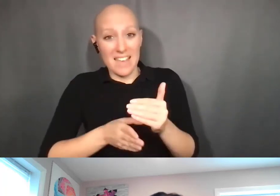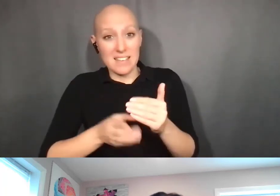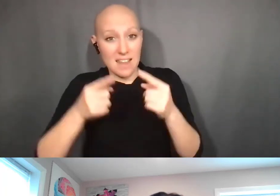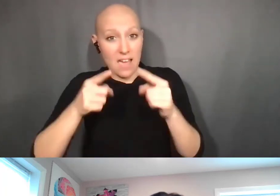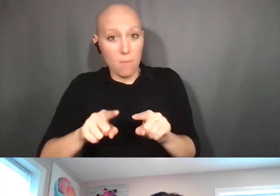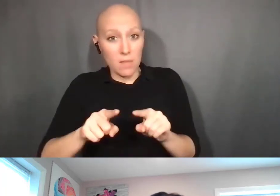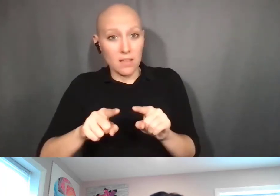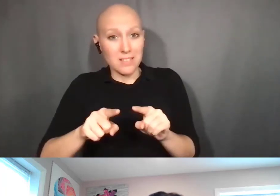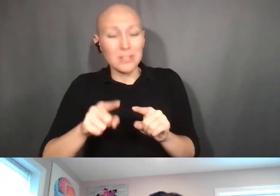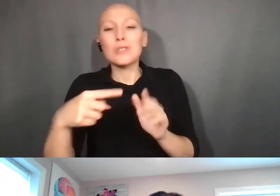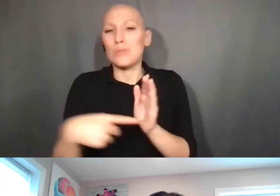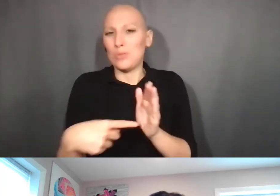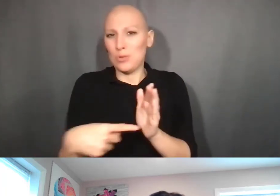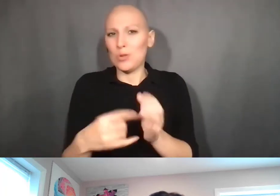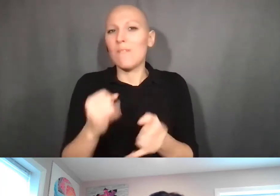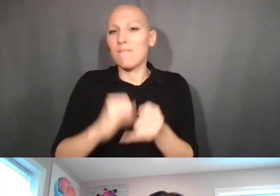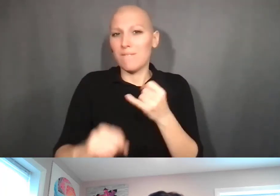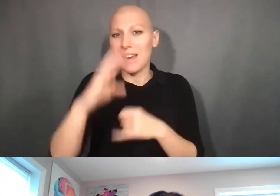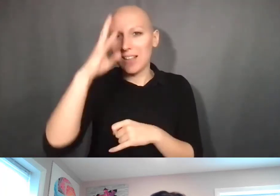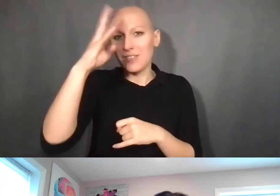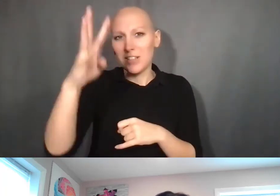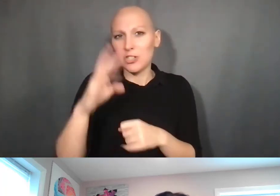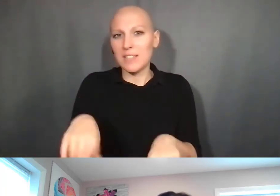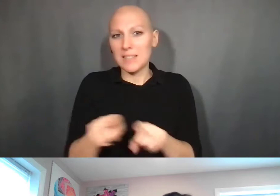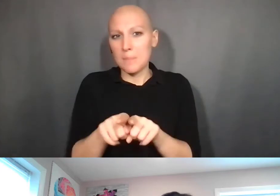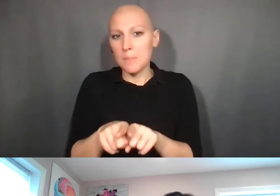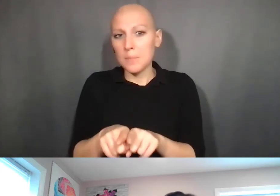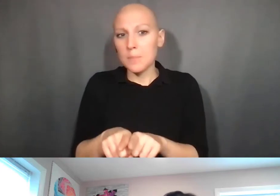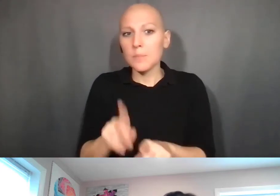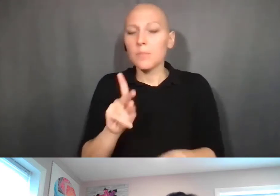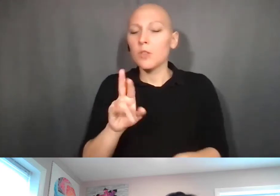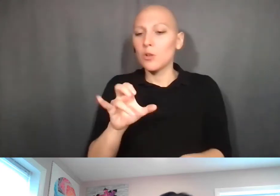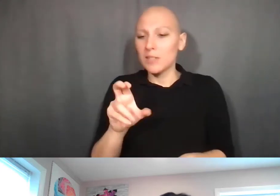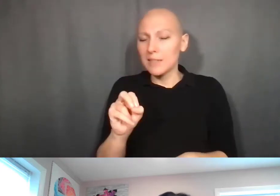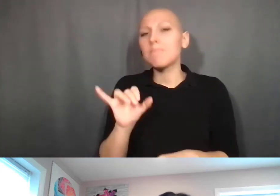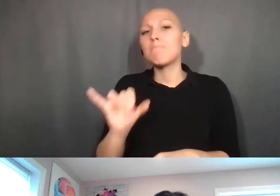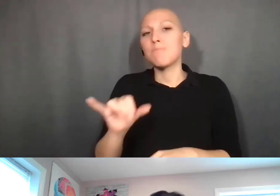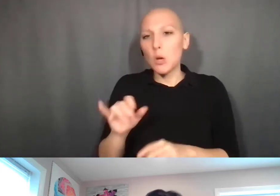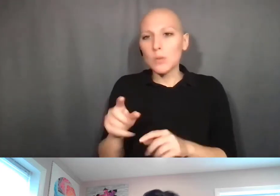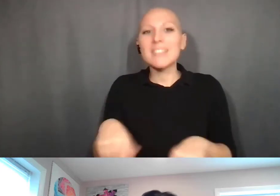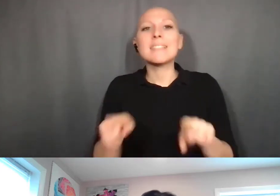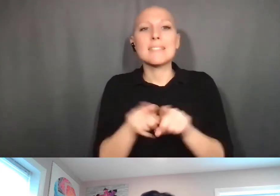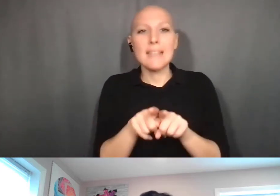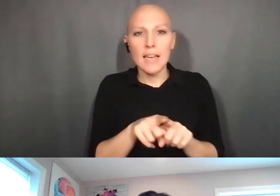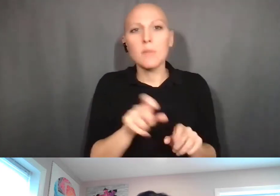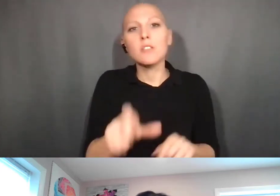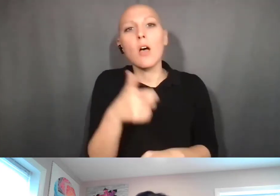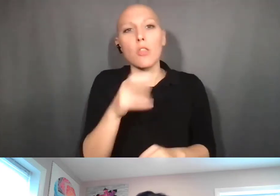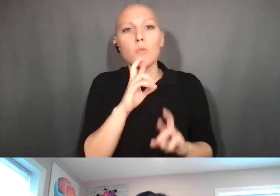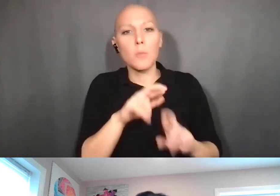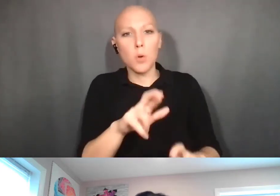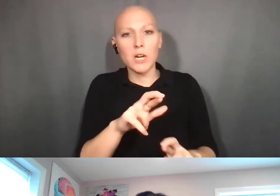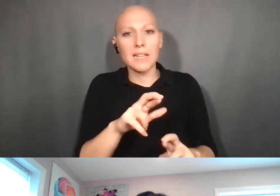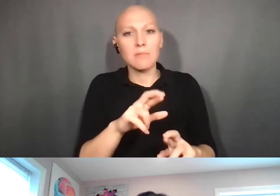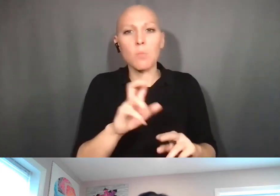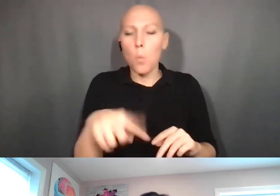Kristin Ta: Right, so just like your other close-out reports would be when the project period is actually ending. Scott Cooper: Right. And let me, let me just say another thing